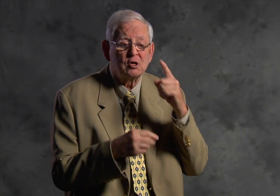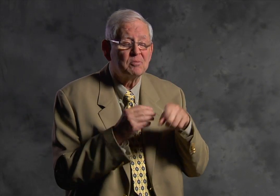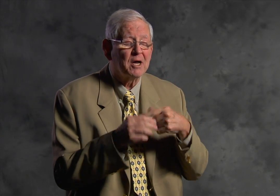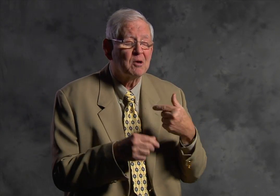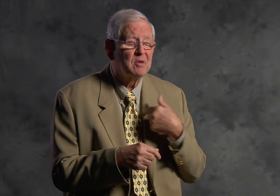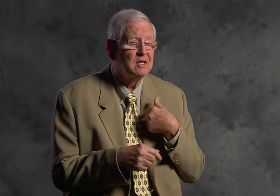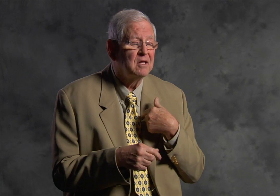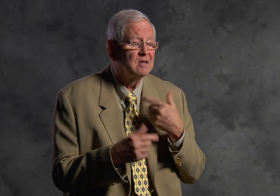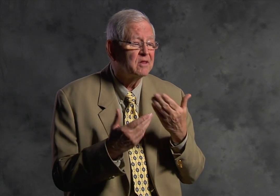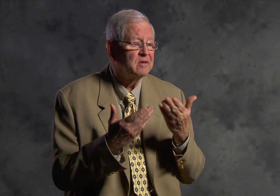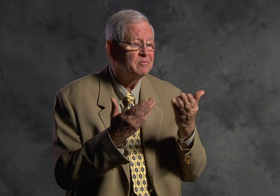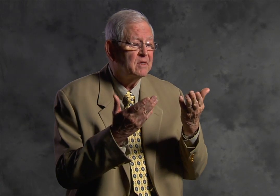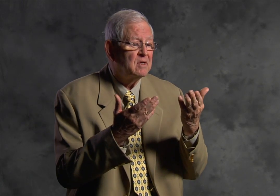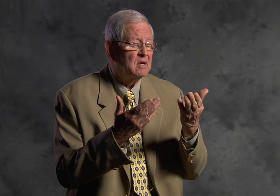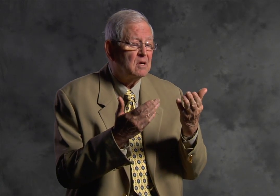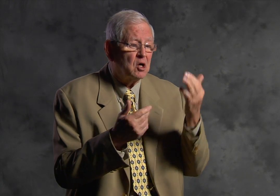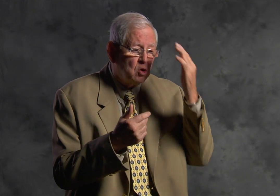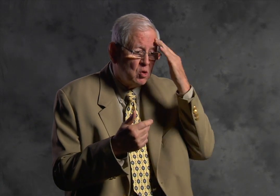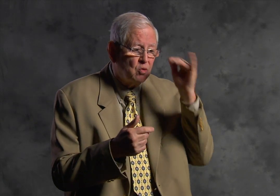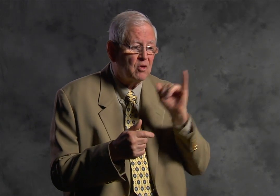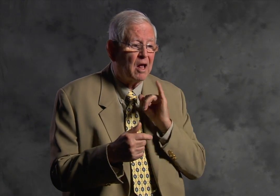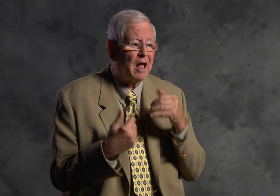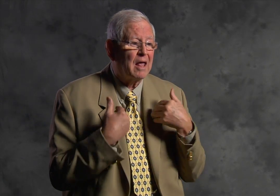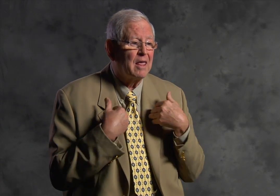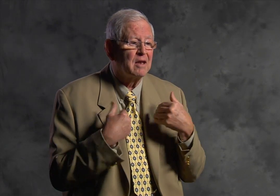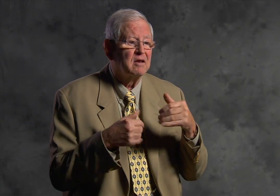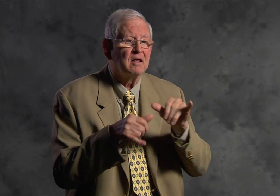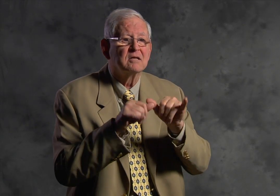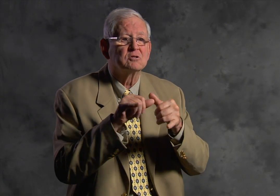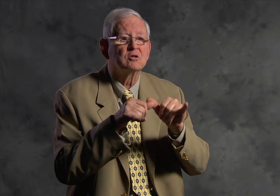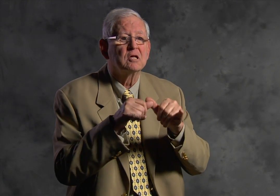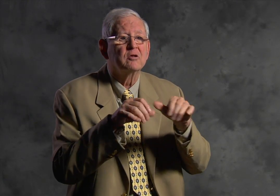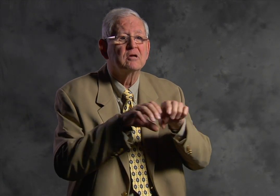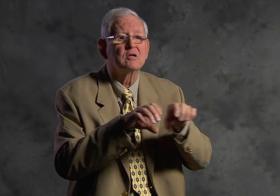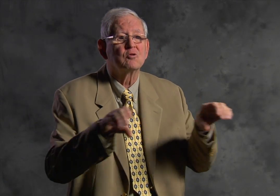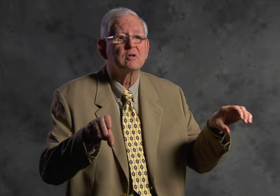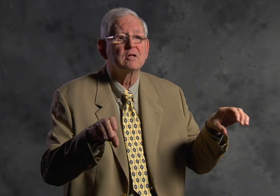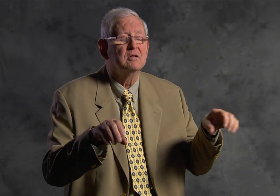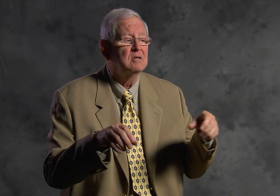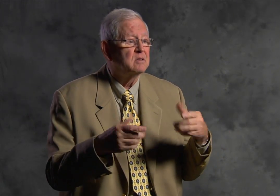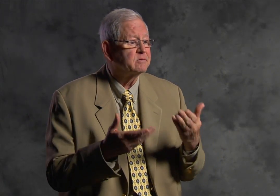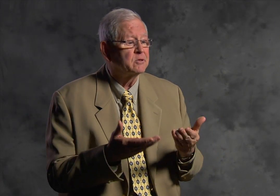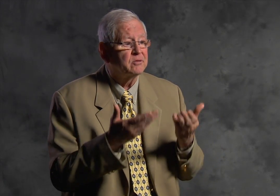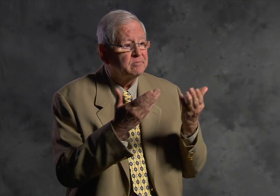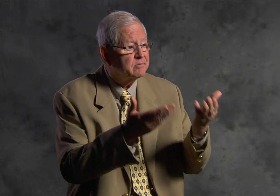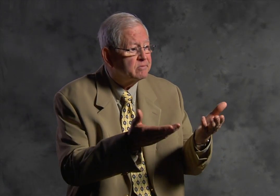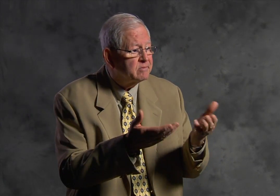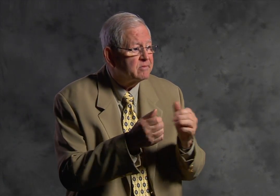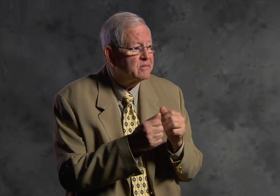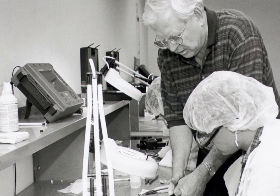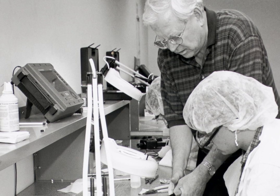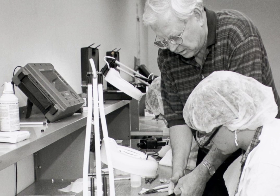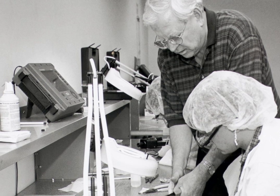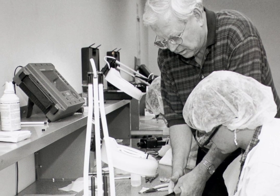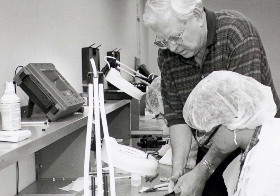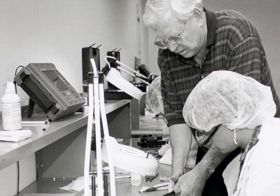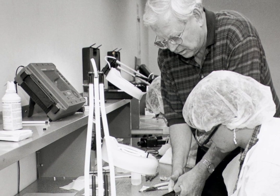taylor: ntid had heard about me and the work i was doing. They knew i had an engineering degree and they offered me a